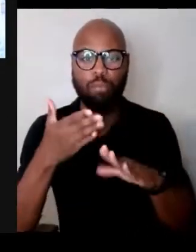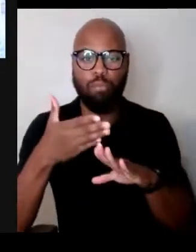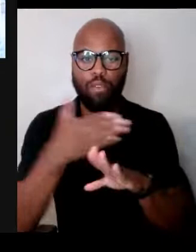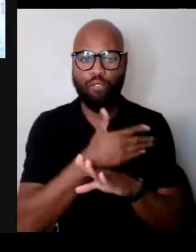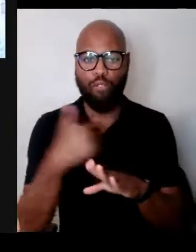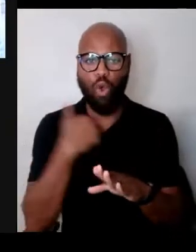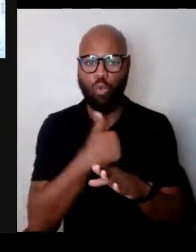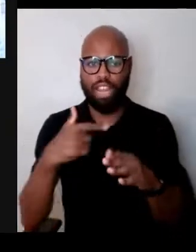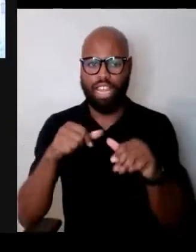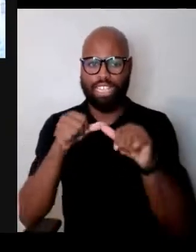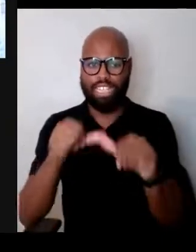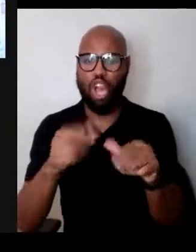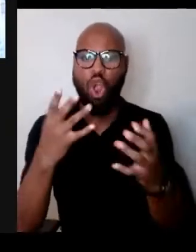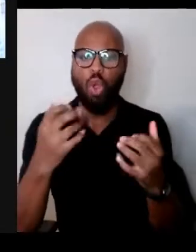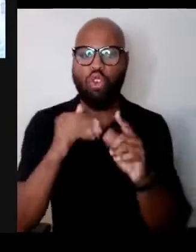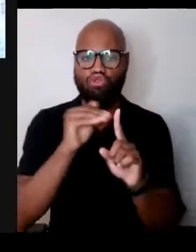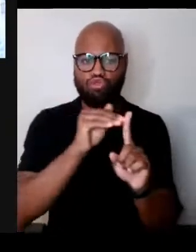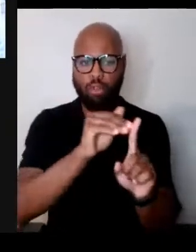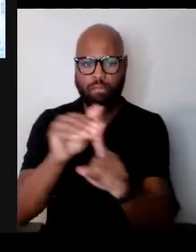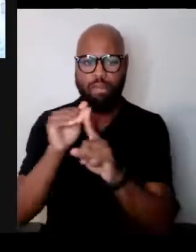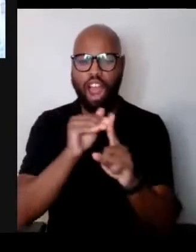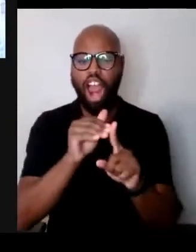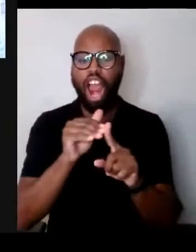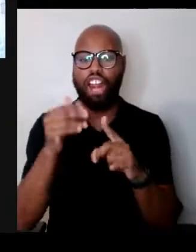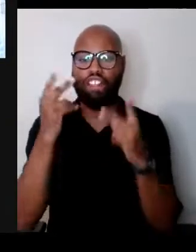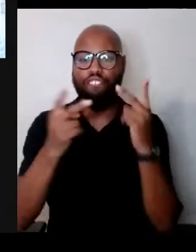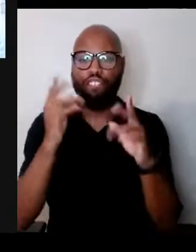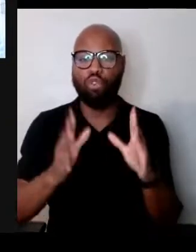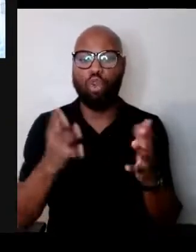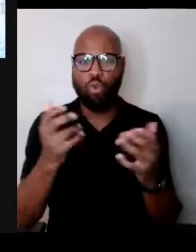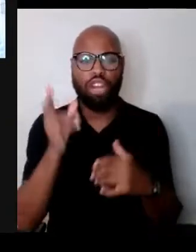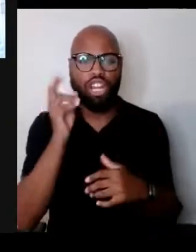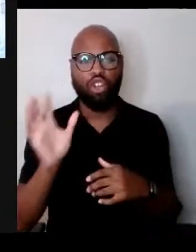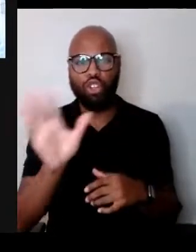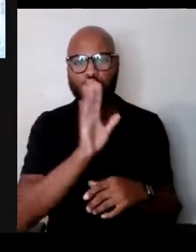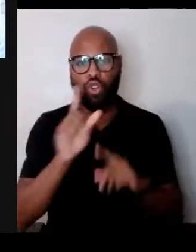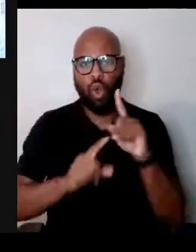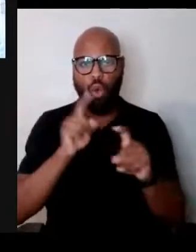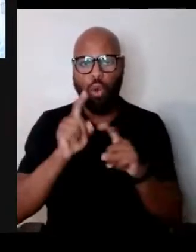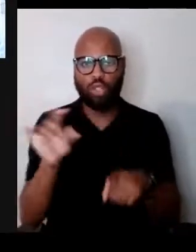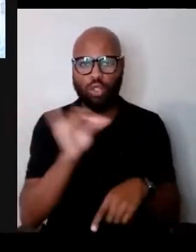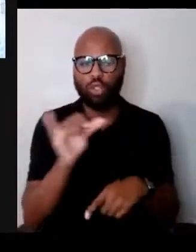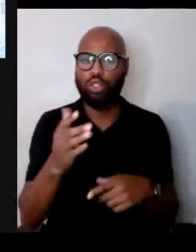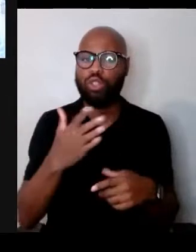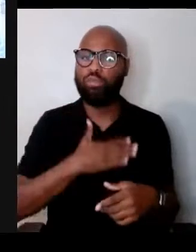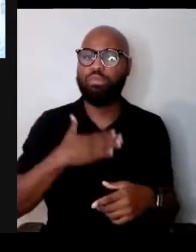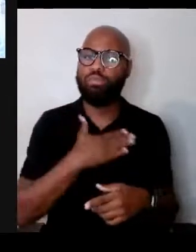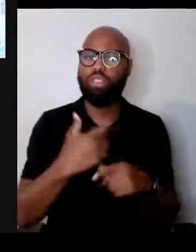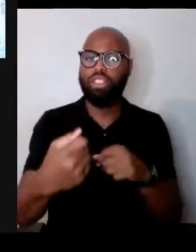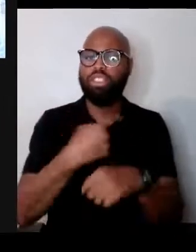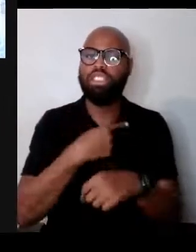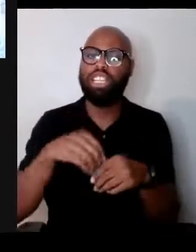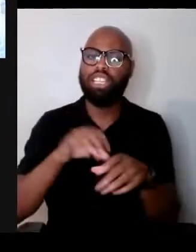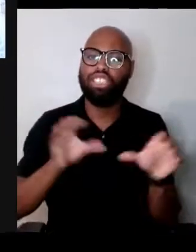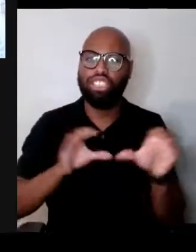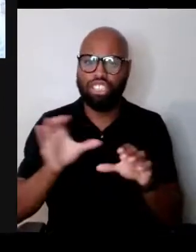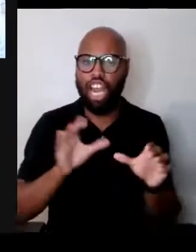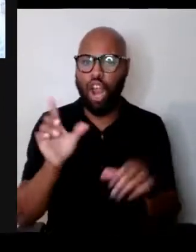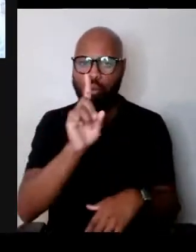that we want to hear your questions too. So please drop them in the chat wherever you're watching and we'll get to them during the Q and A.